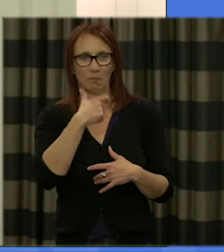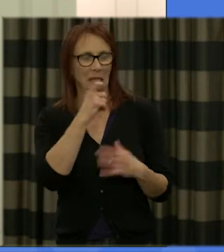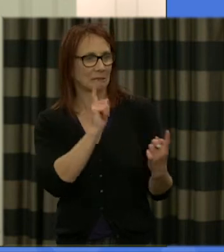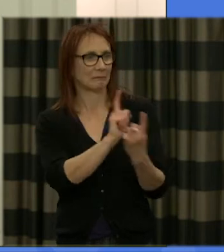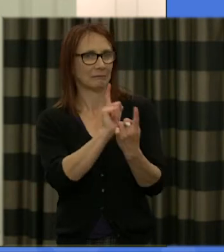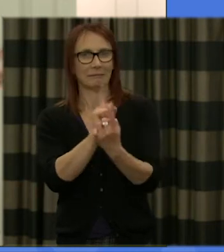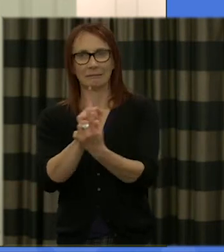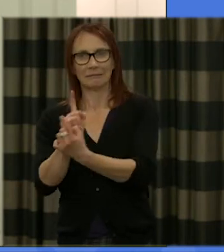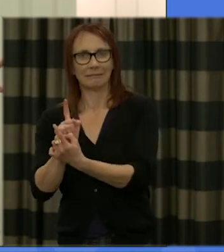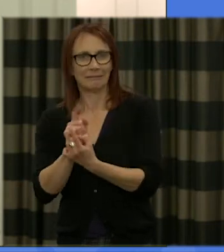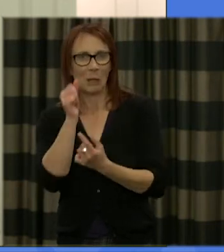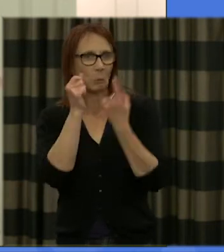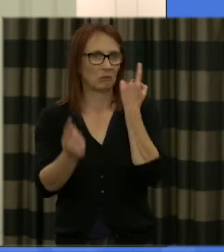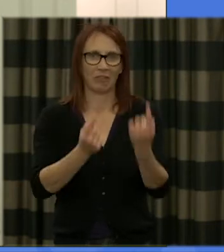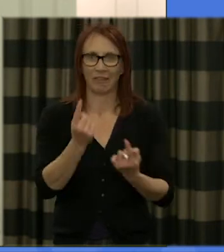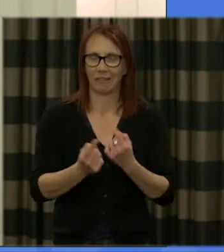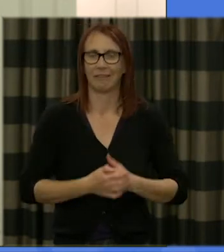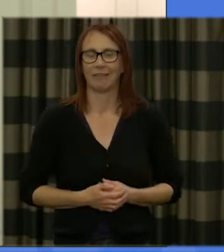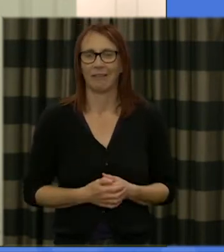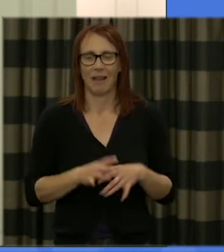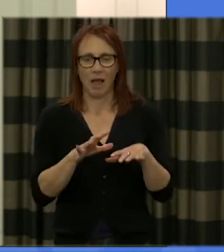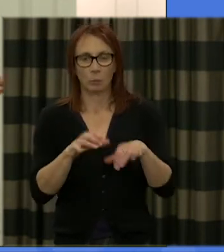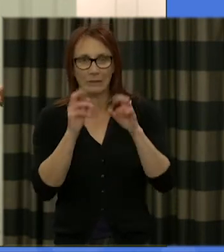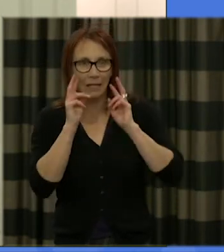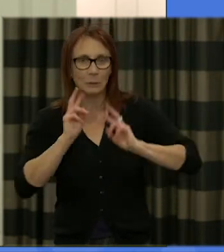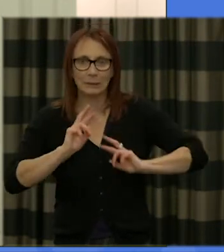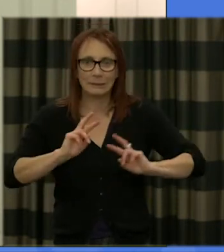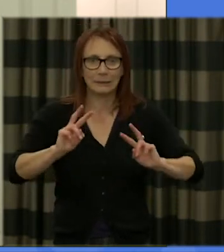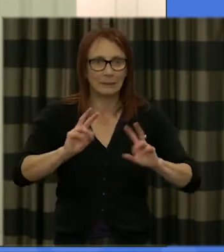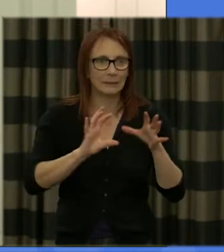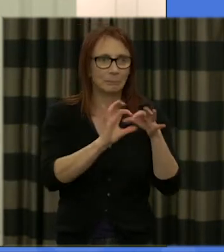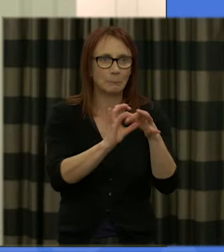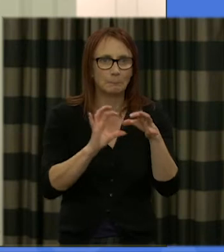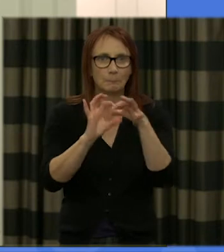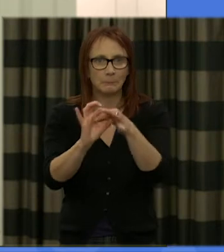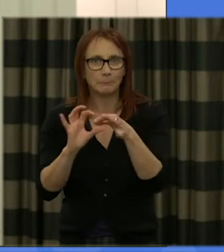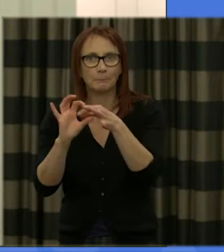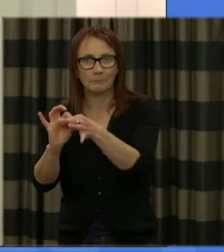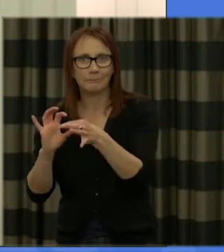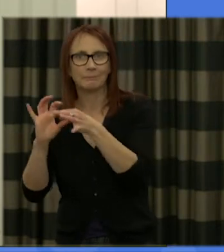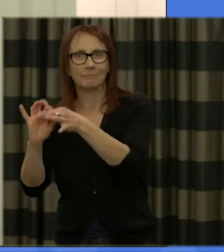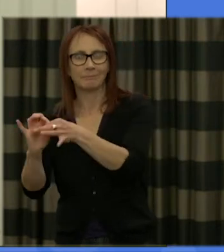and to start to see that relationships are building again and reacquainting is